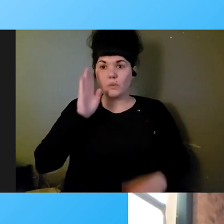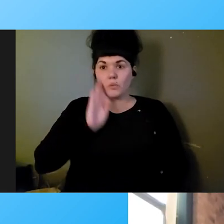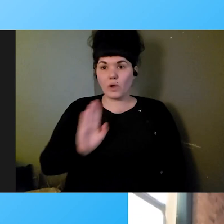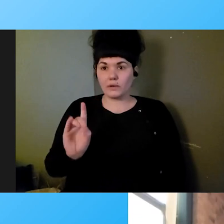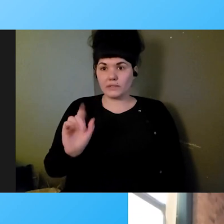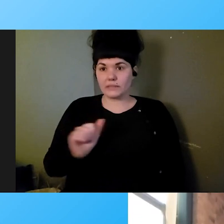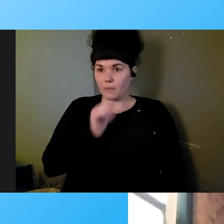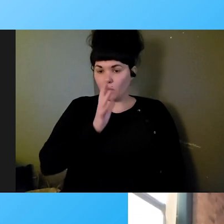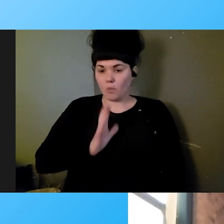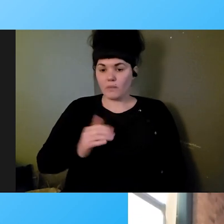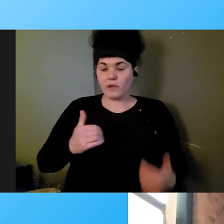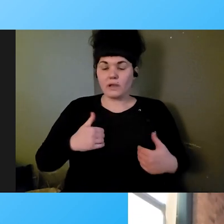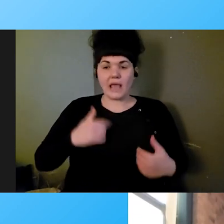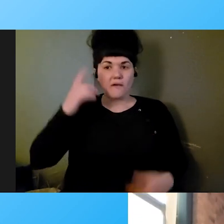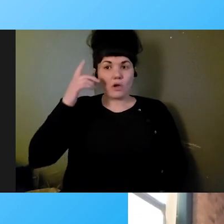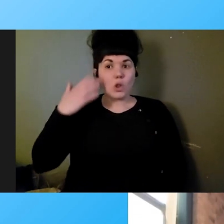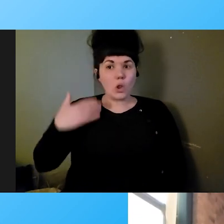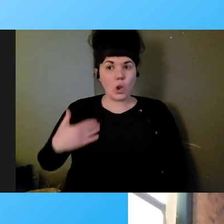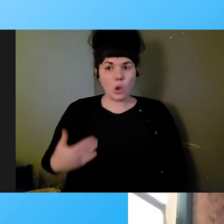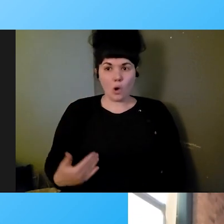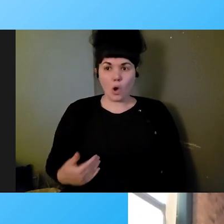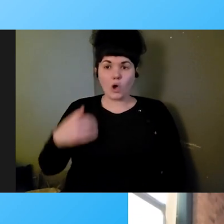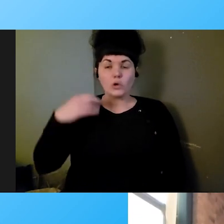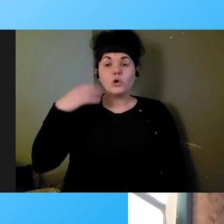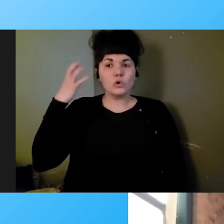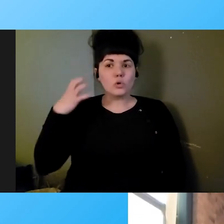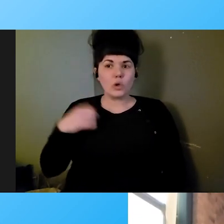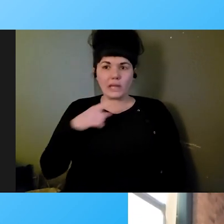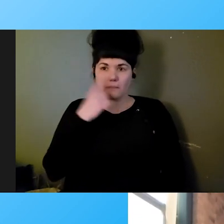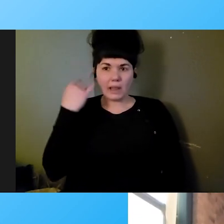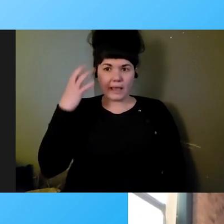long, curly black hair. Today I'm wearing a floral blouse